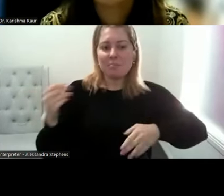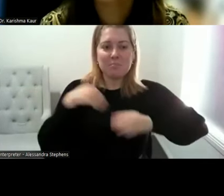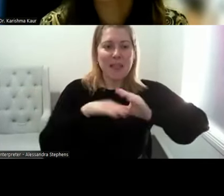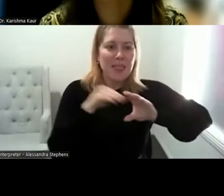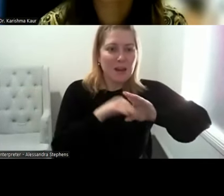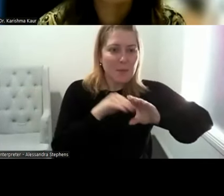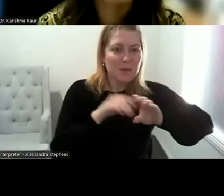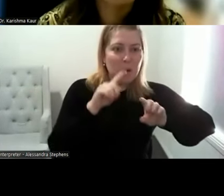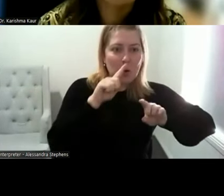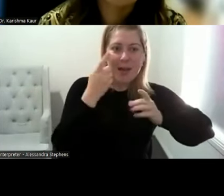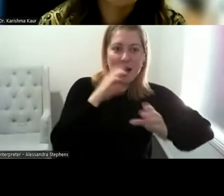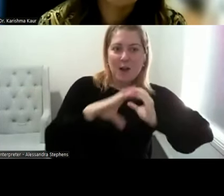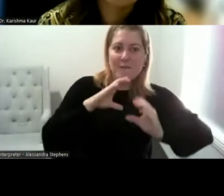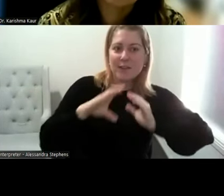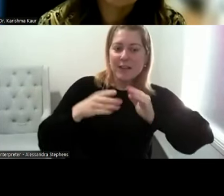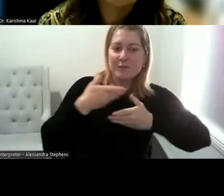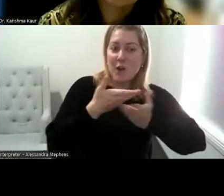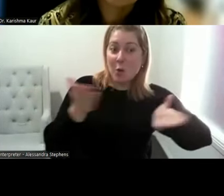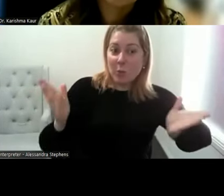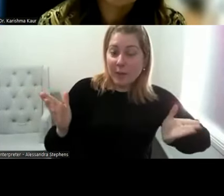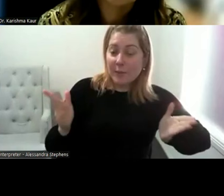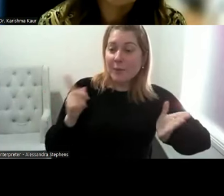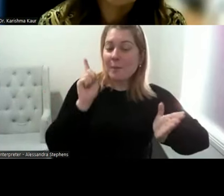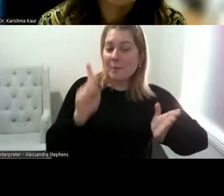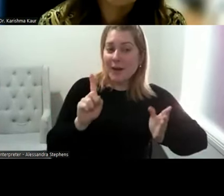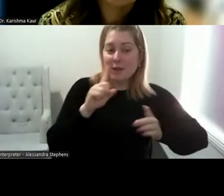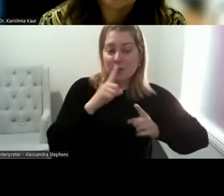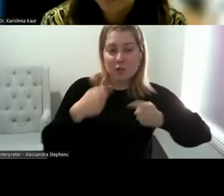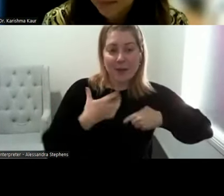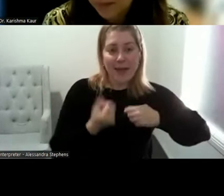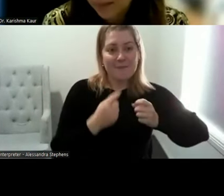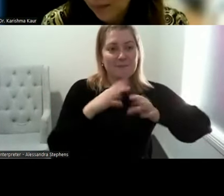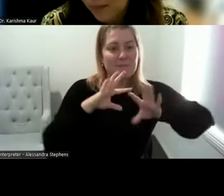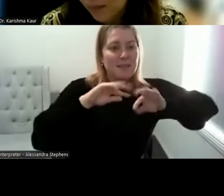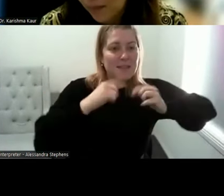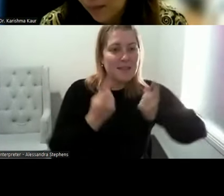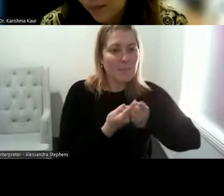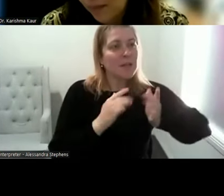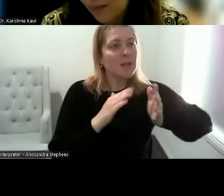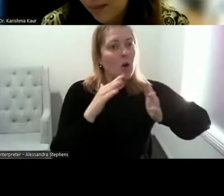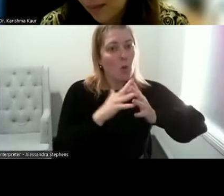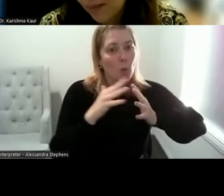everyone, but do we actually have a pamphlet? Or something on the website or pointing to, you know,